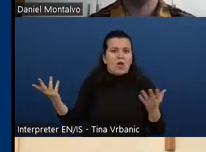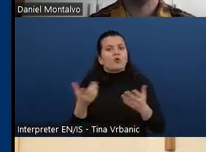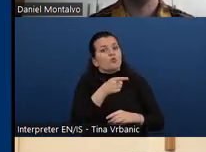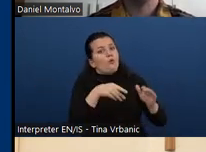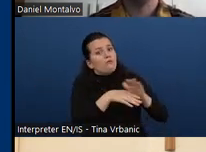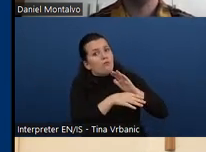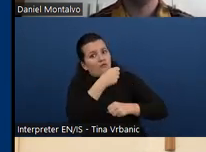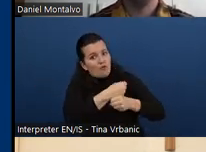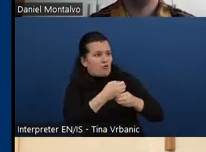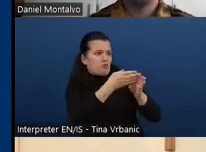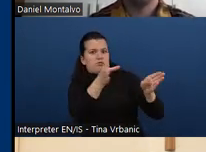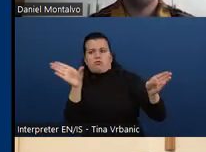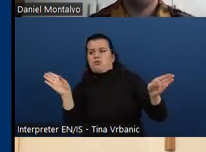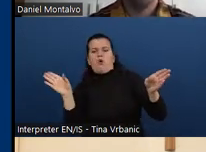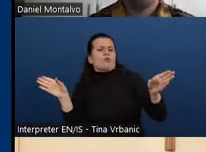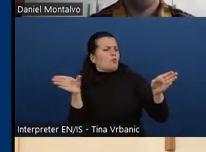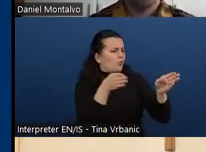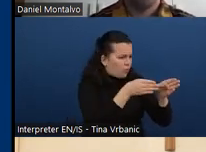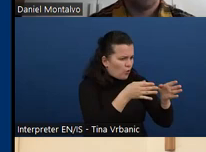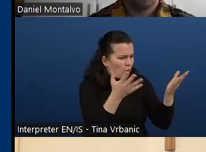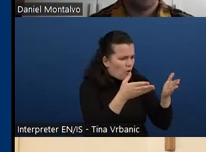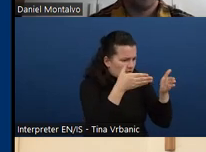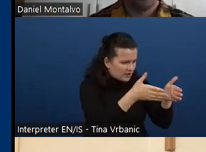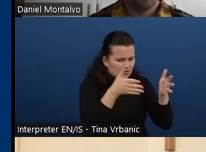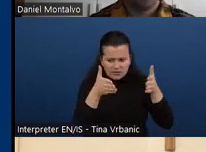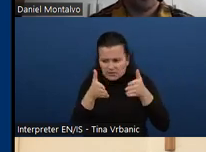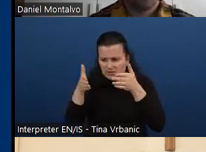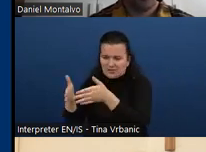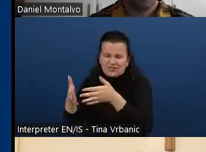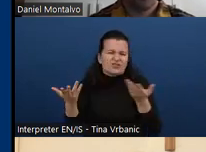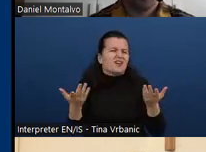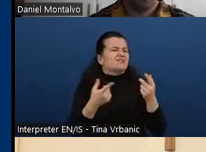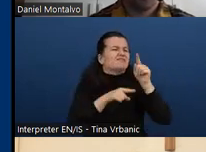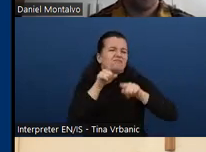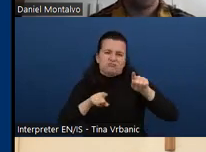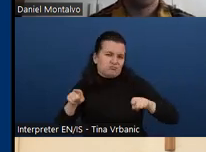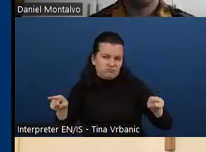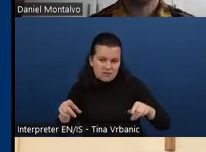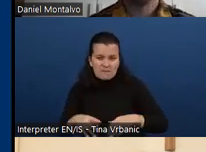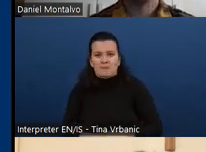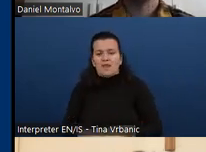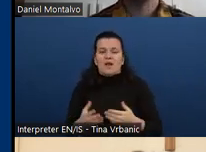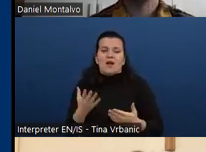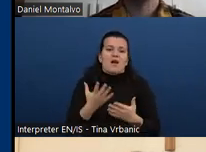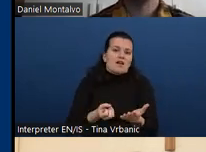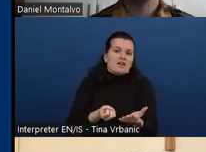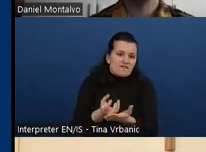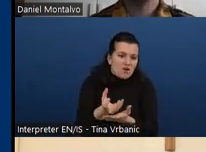But I want to let you know there is a lot of information, maybe a little too much on the IAAP website.